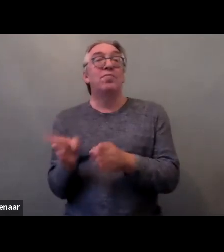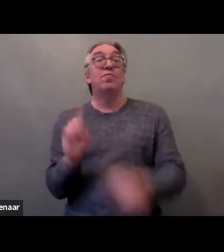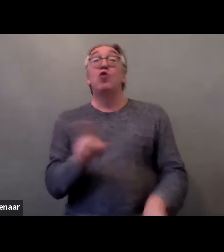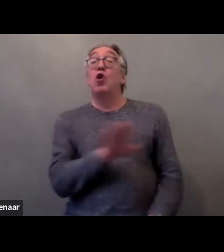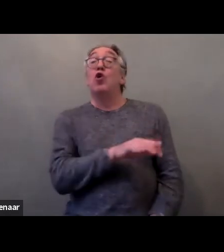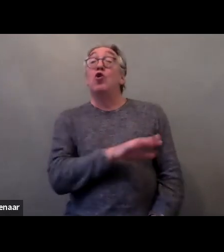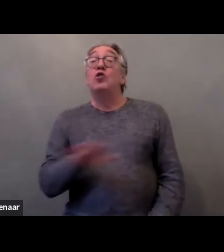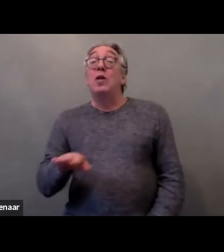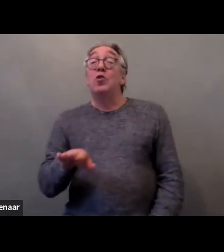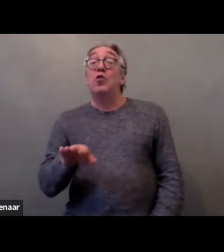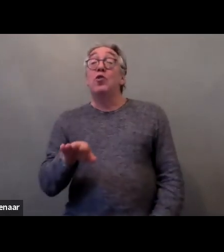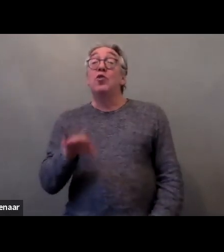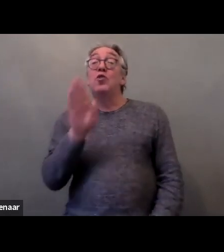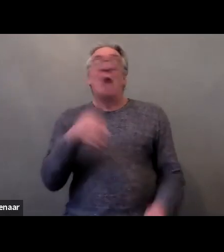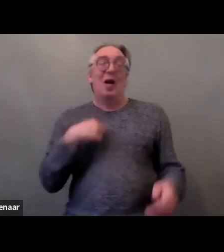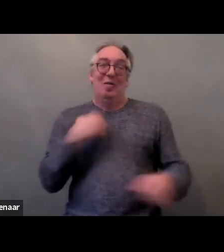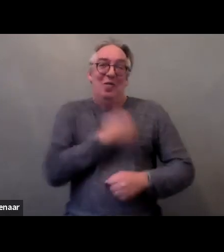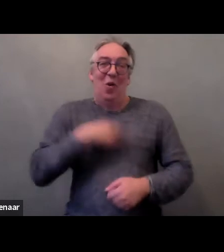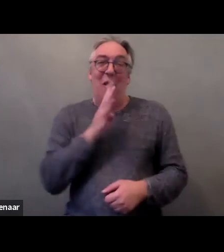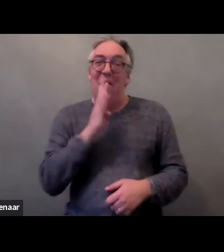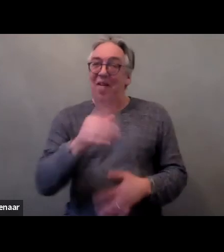I'm going fast because time is short.